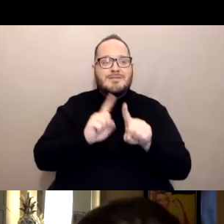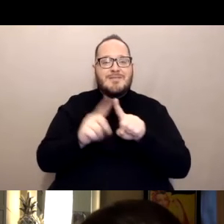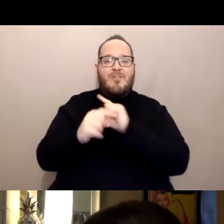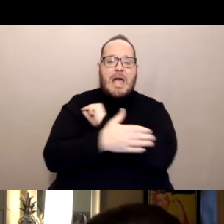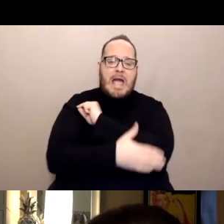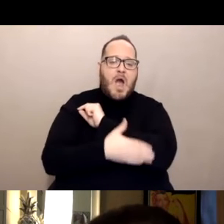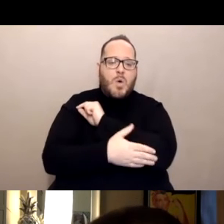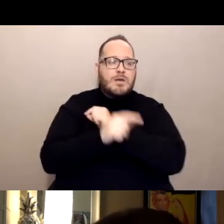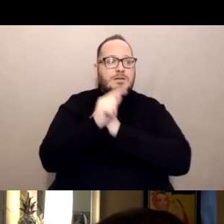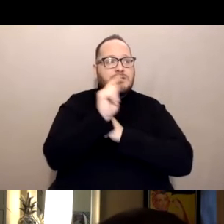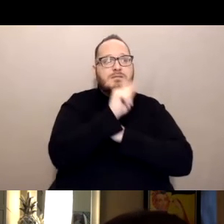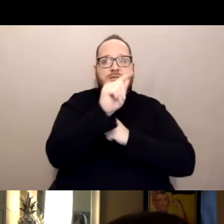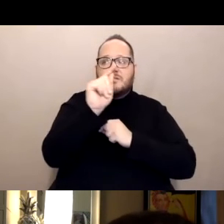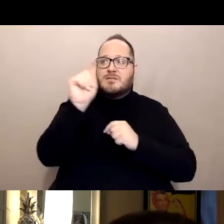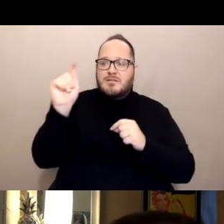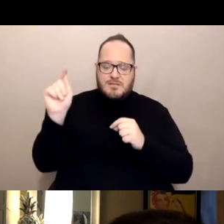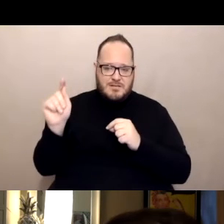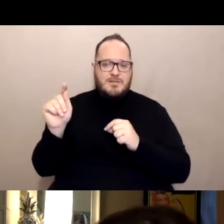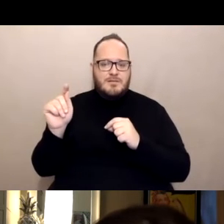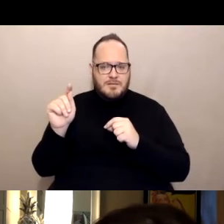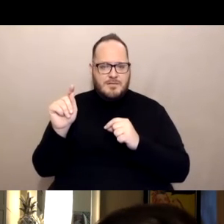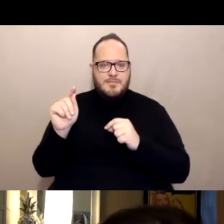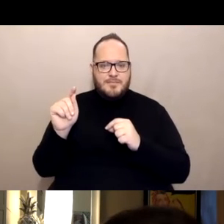So the counties understood